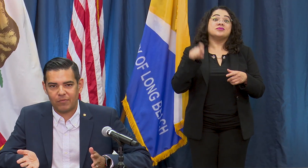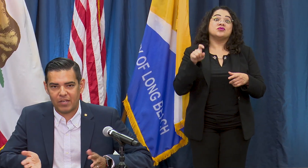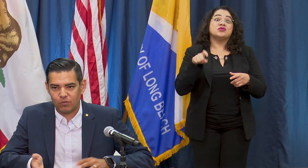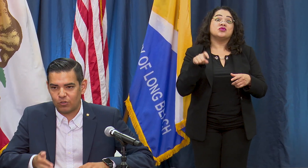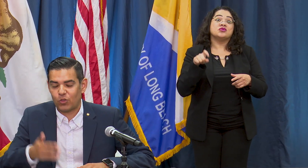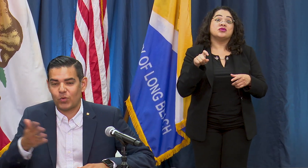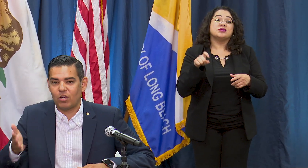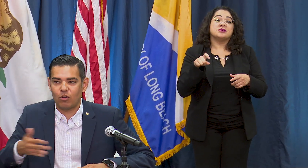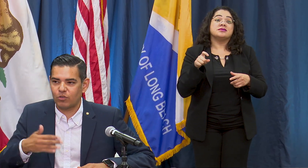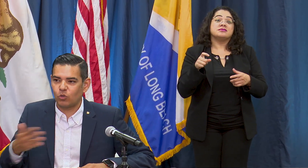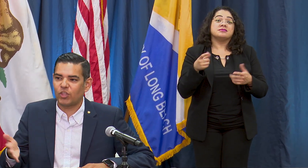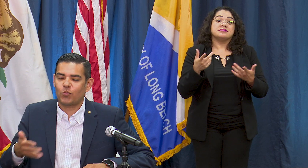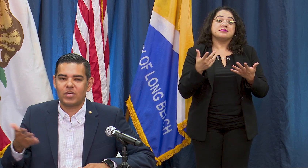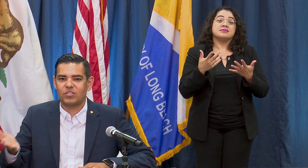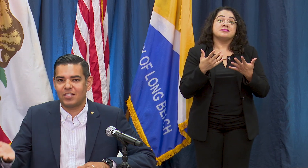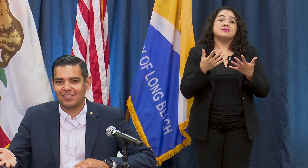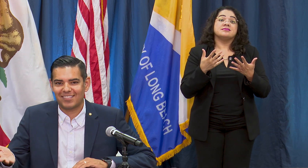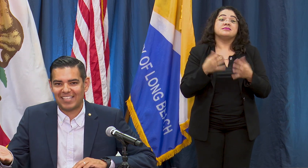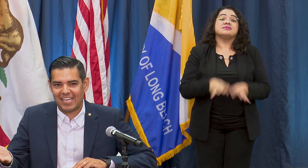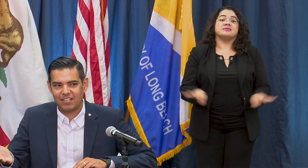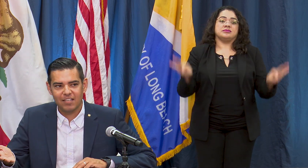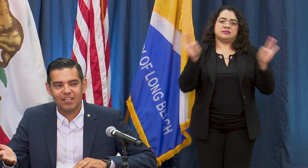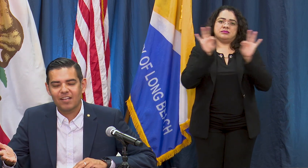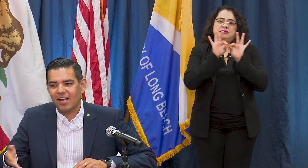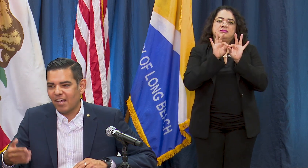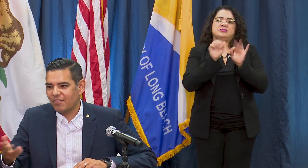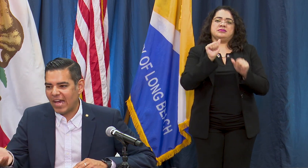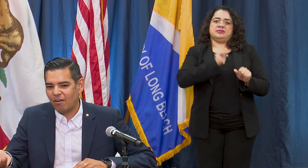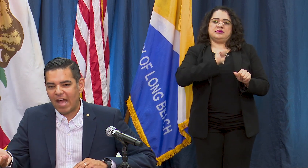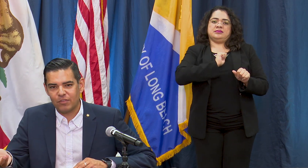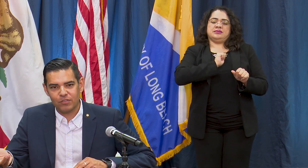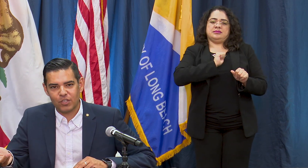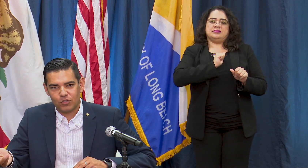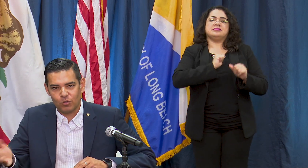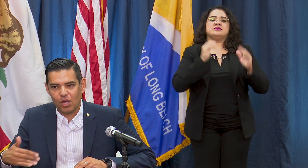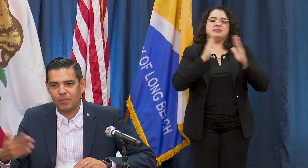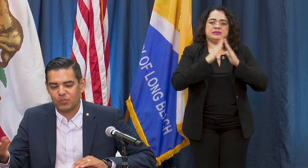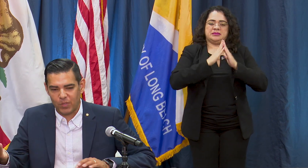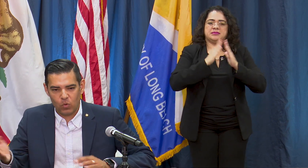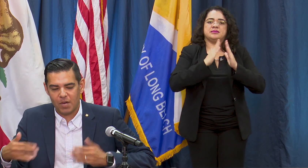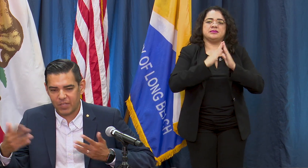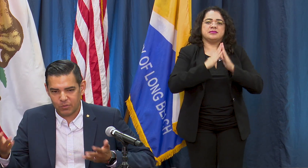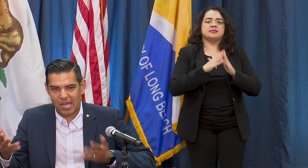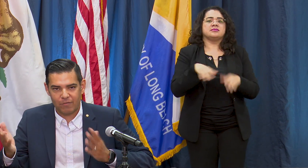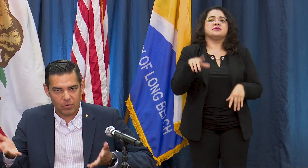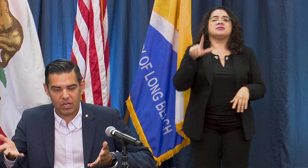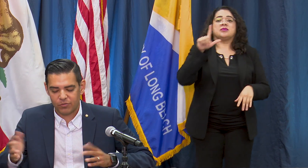that so there's only three cities in the state that are having this issue, Long Beach being one because we have our own health